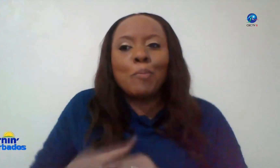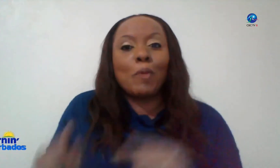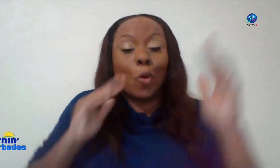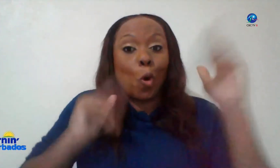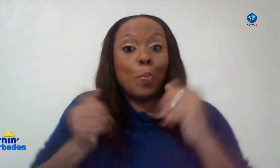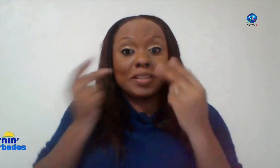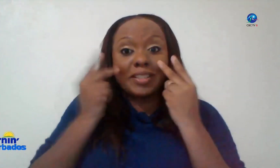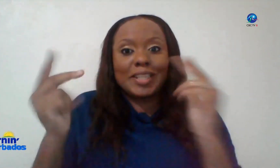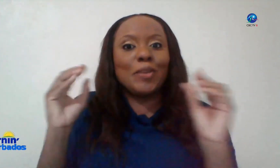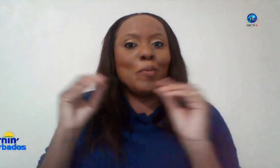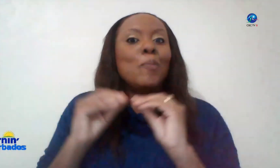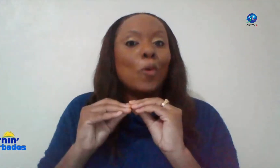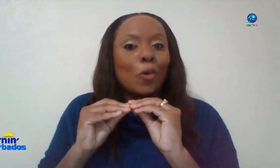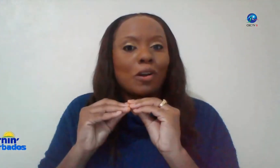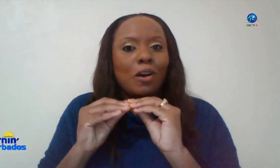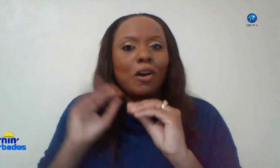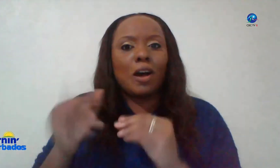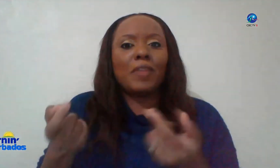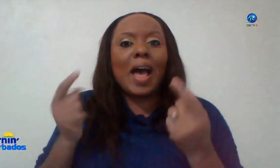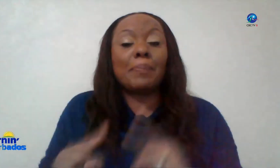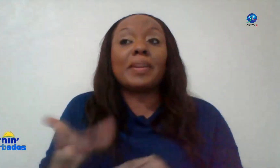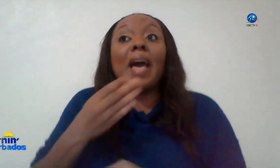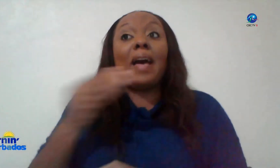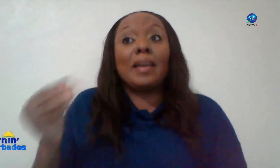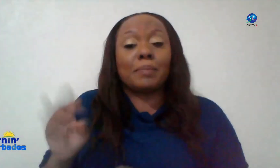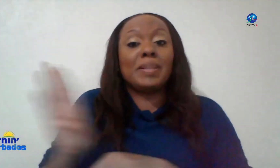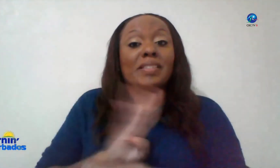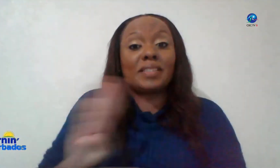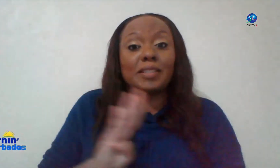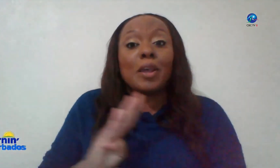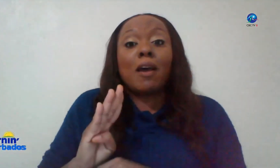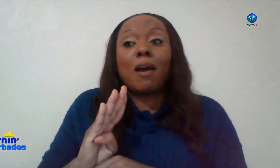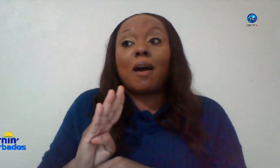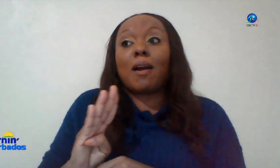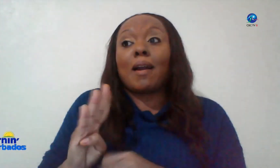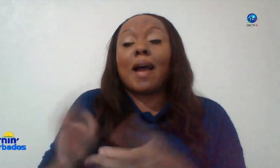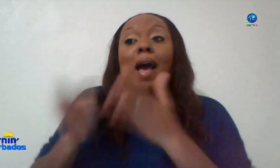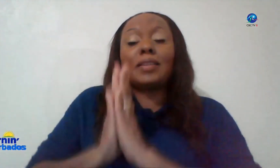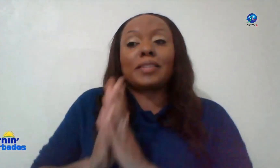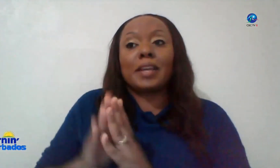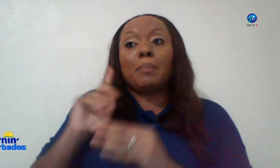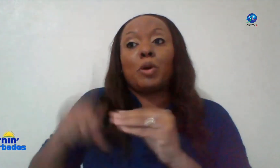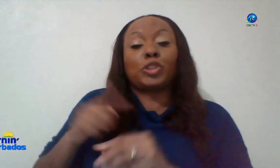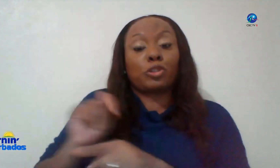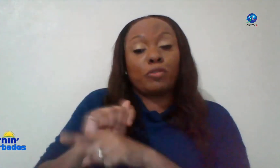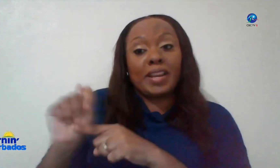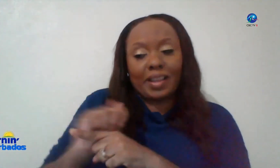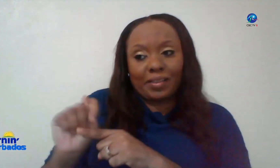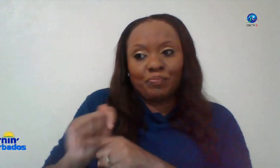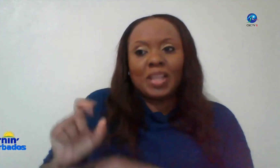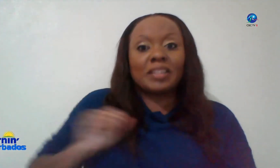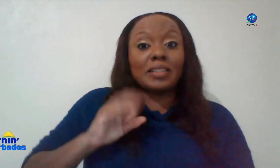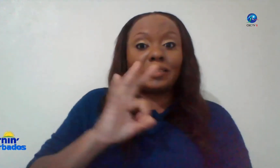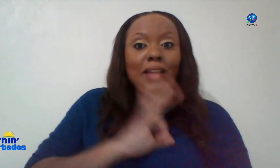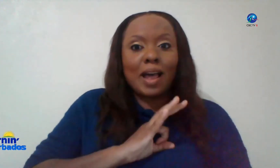but we're hoping to see more of that happening and businesses are asking about training their